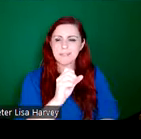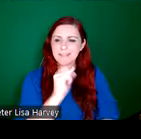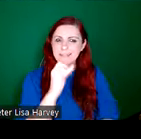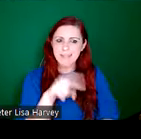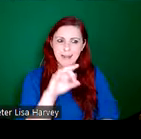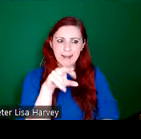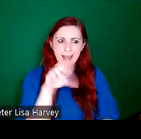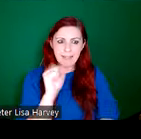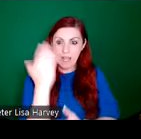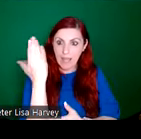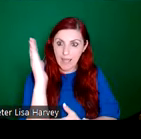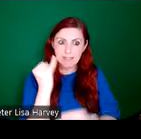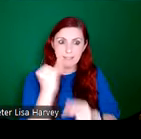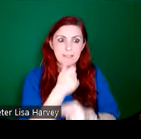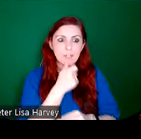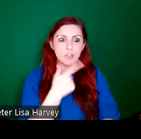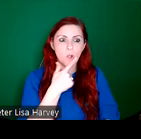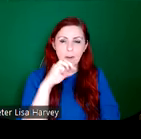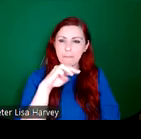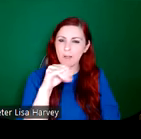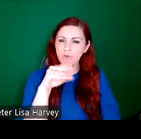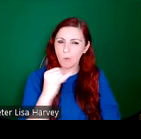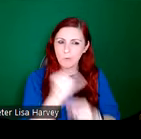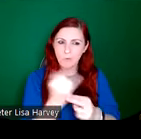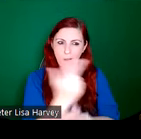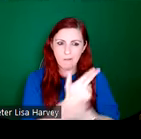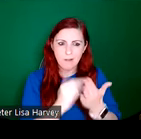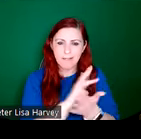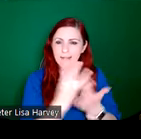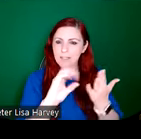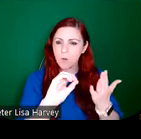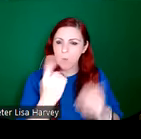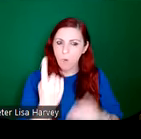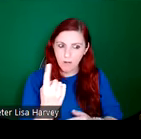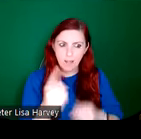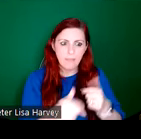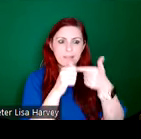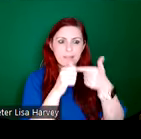Art in 1901, and the other was the construction of Loughrea Cathedral in Galway,